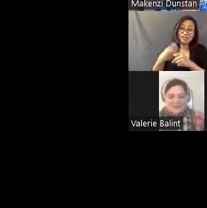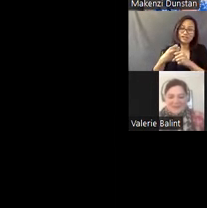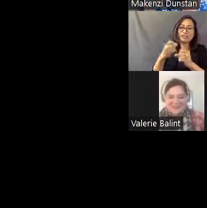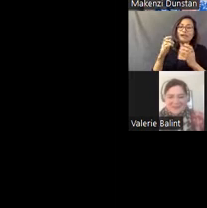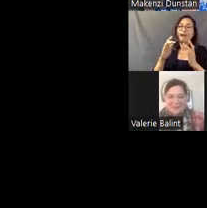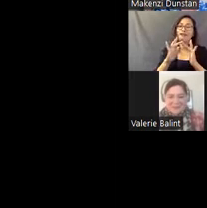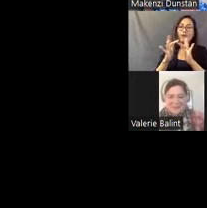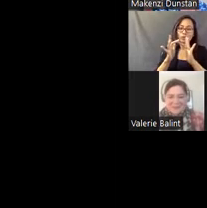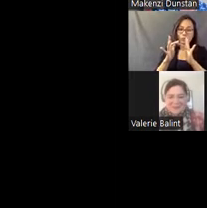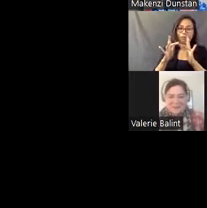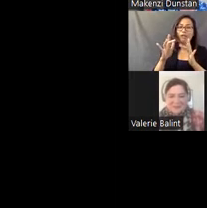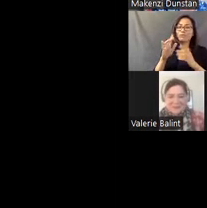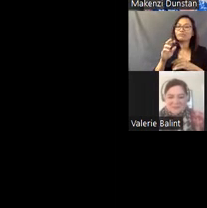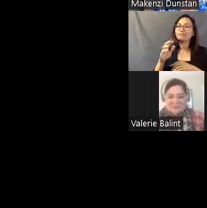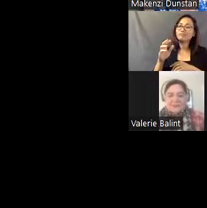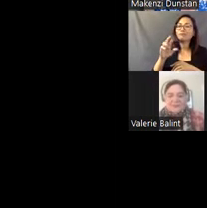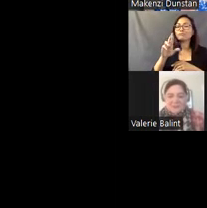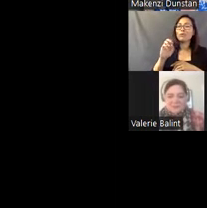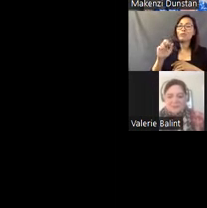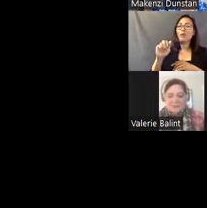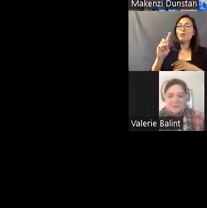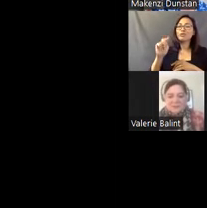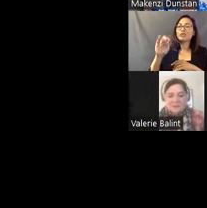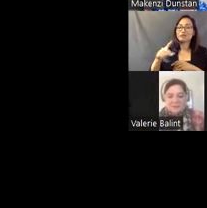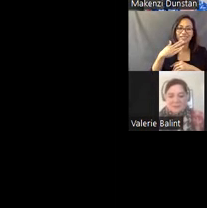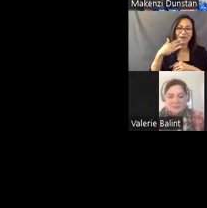And a big thank you to our interpreters today for providing that service.